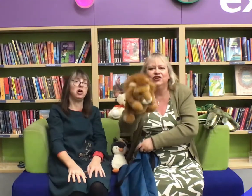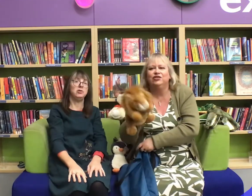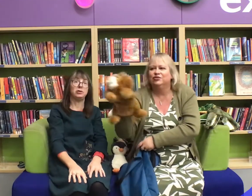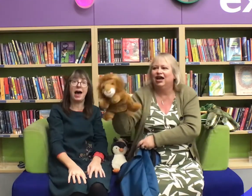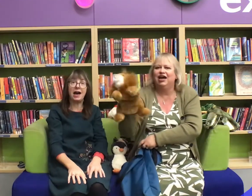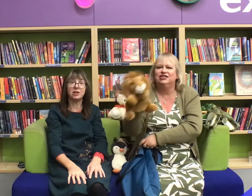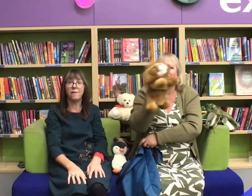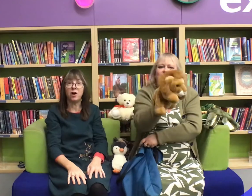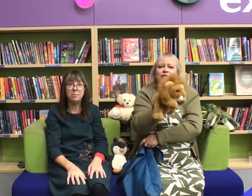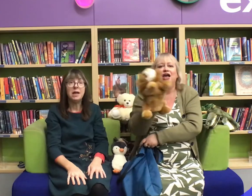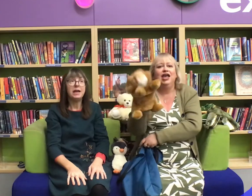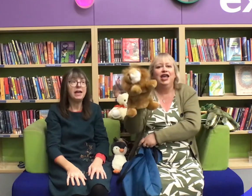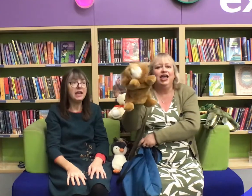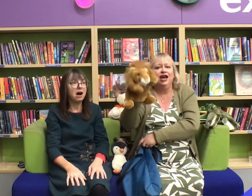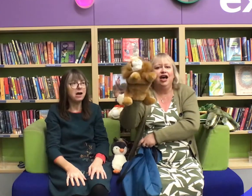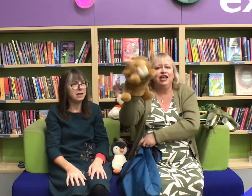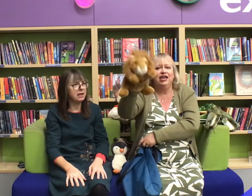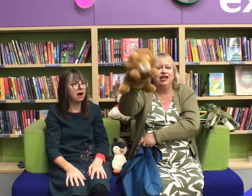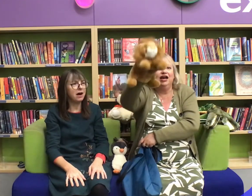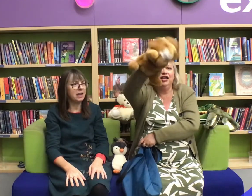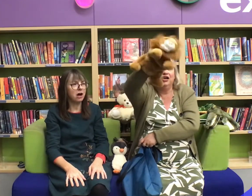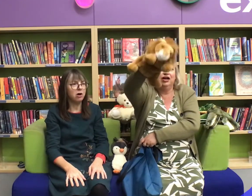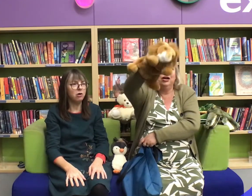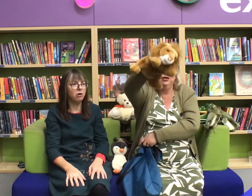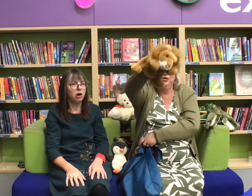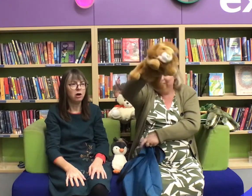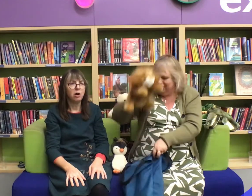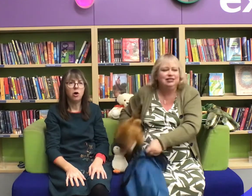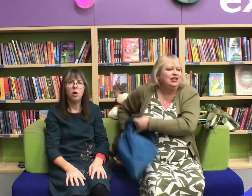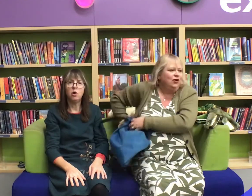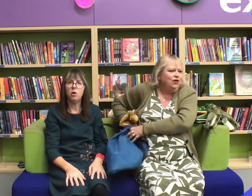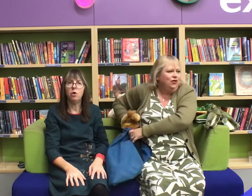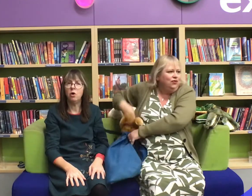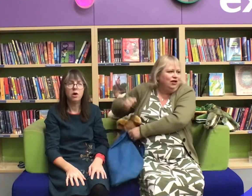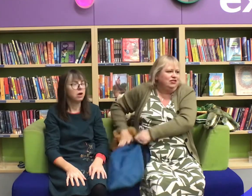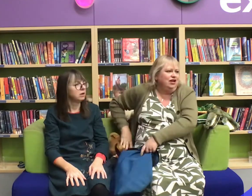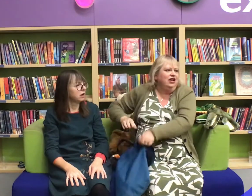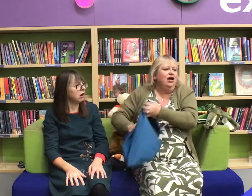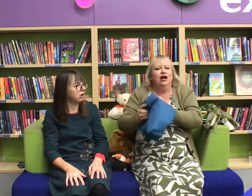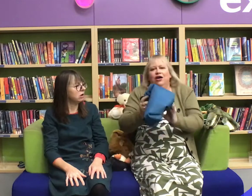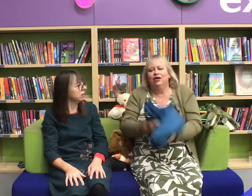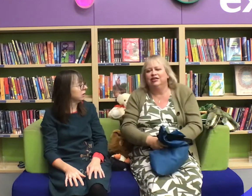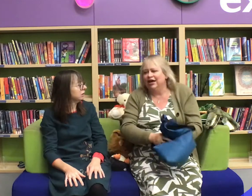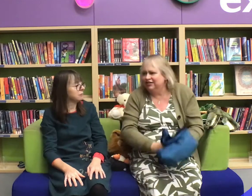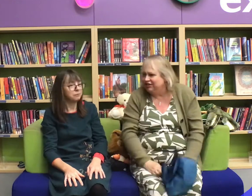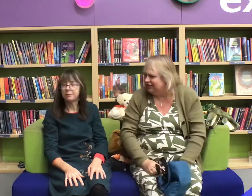roar. Old Macdonald had a farm e-i-e-i-o. oh well done! Oh now did you see that scarecrow?